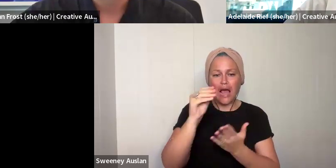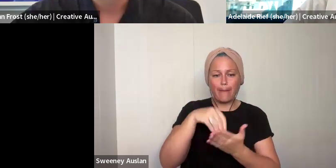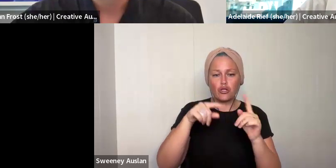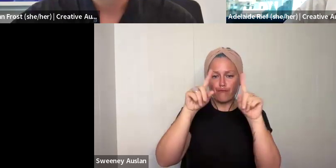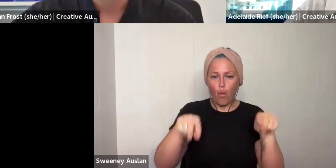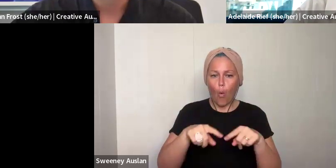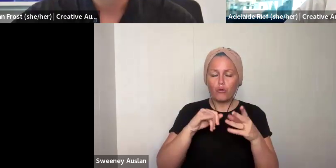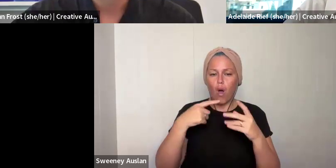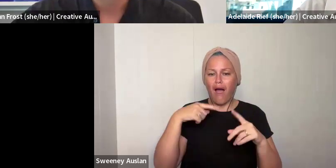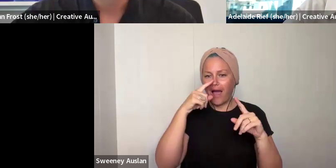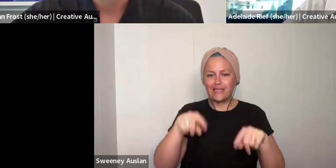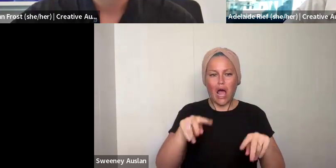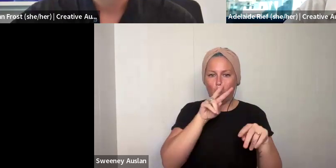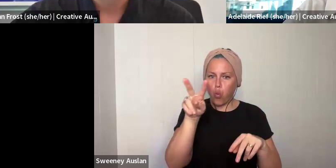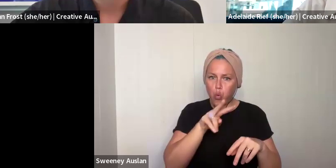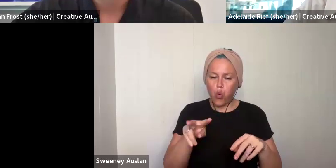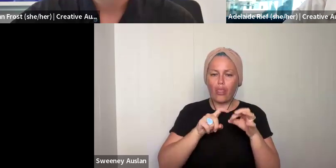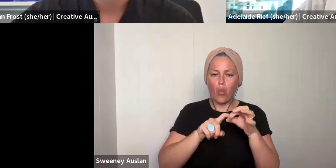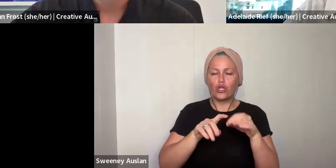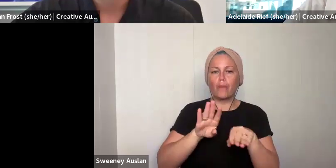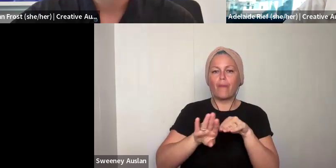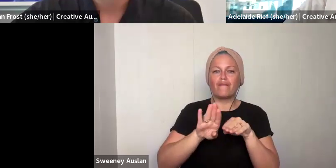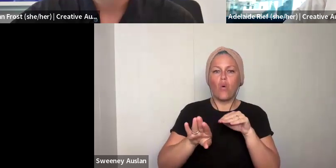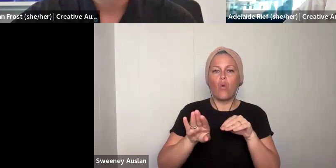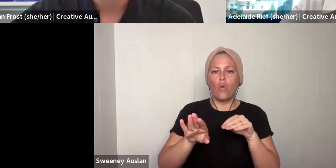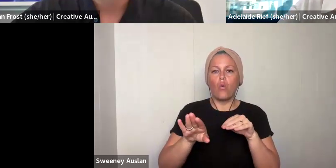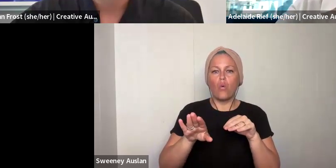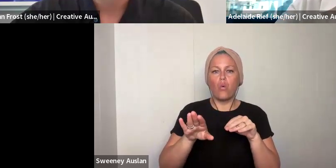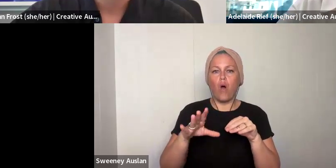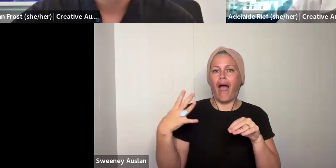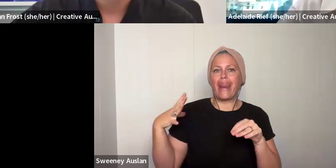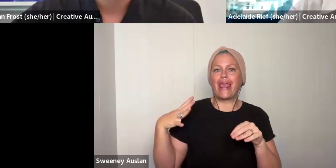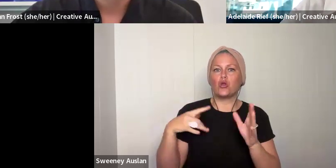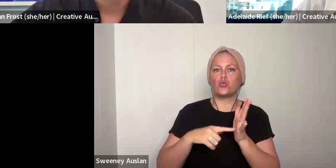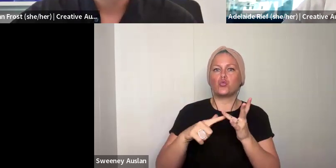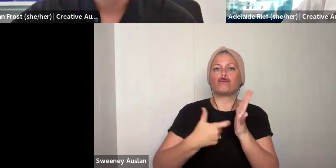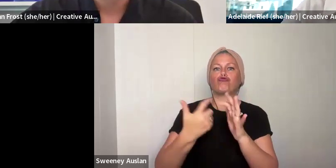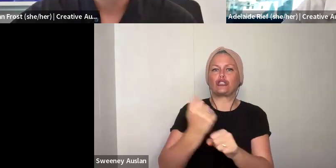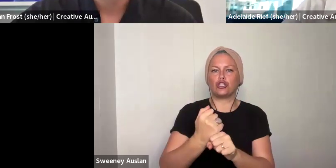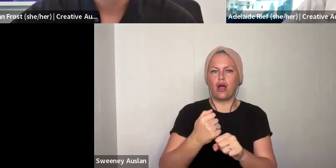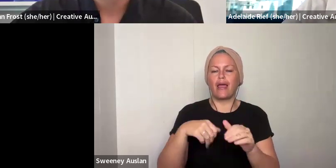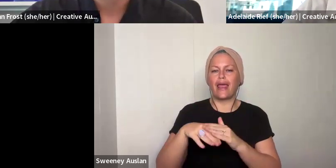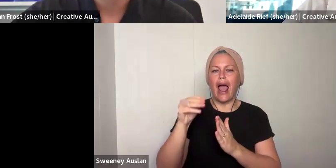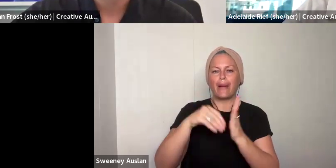I have a great question here which is, is there a way that we can access the application form so